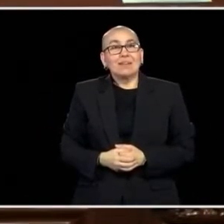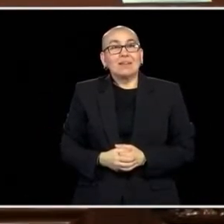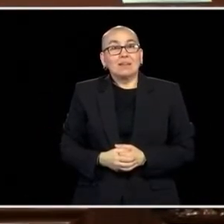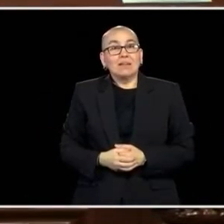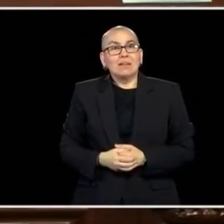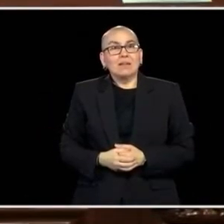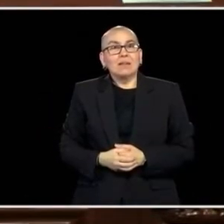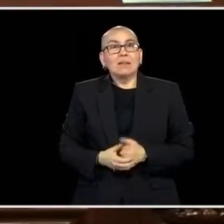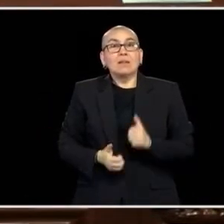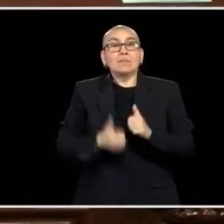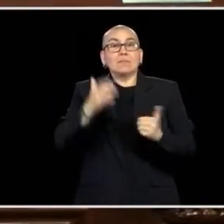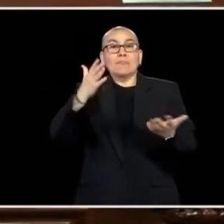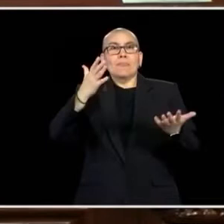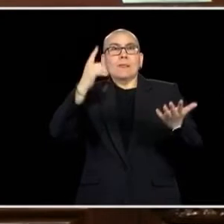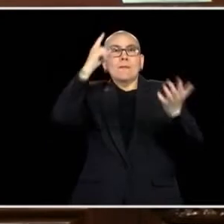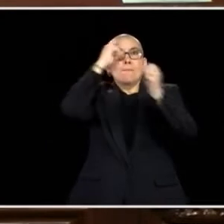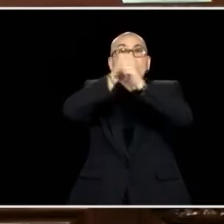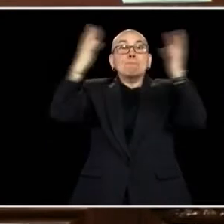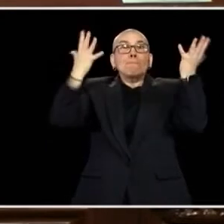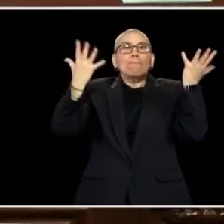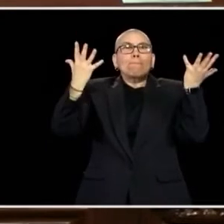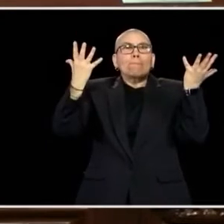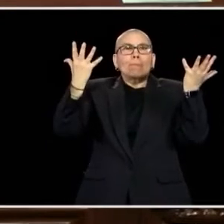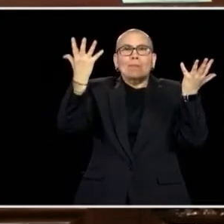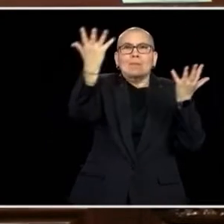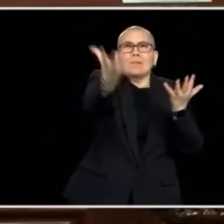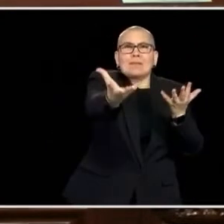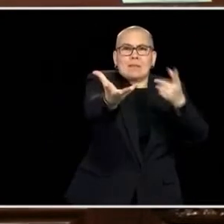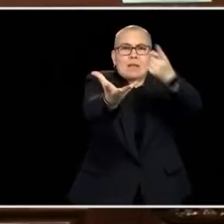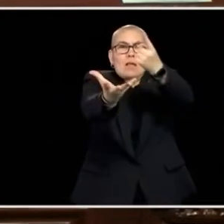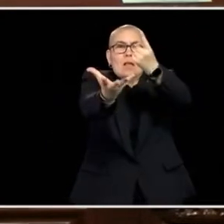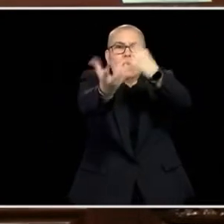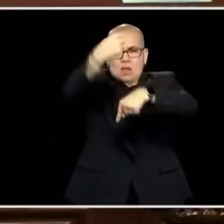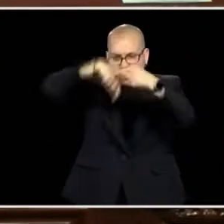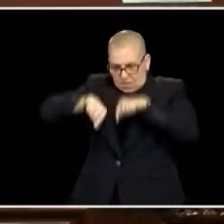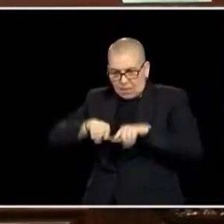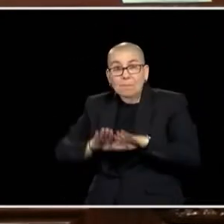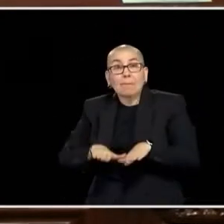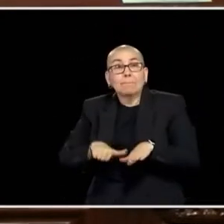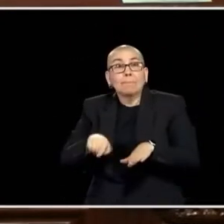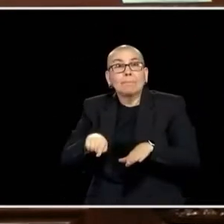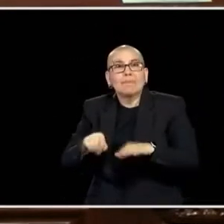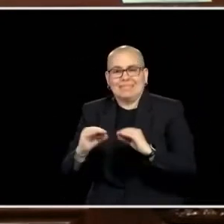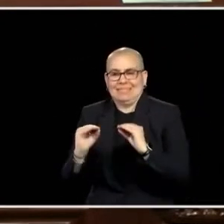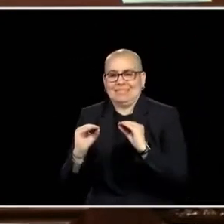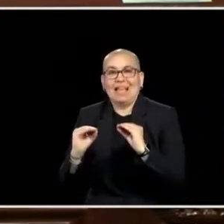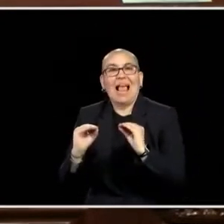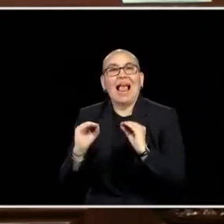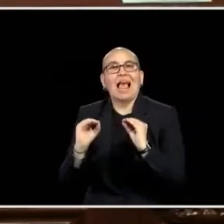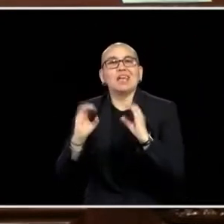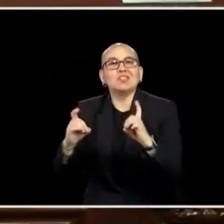US, WHAT THOSE BIG IDEAS LOOK LIKE STARTS WITH EDUCATION. EDUCATION'S WHAT BROUGHT MANY OF US HERE TO MINNESOTA,